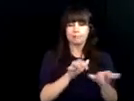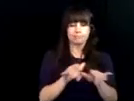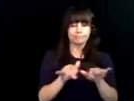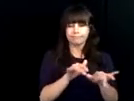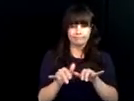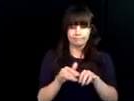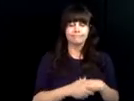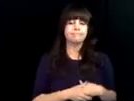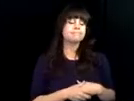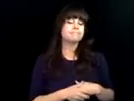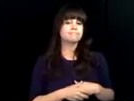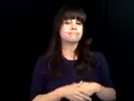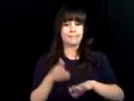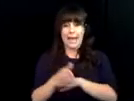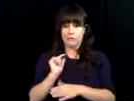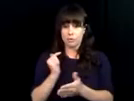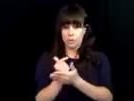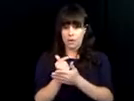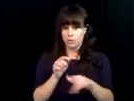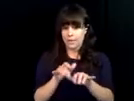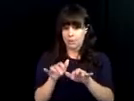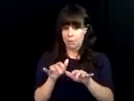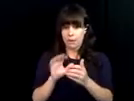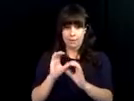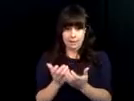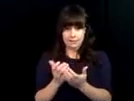issue because of voice recognition but in the early days having good keyboard